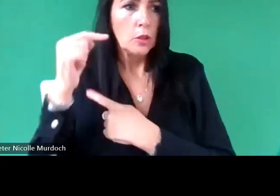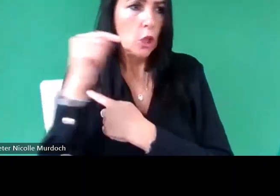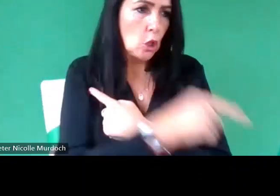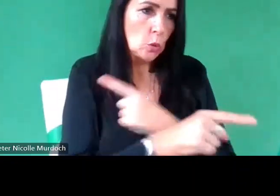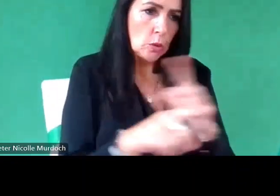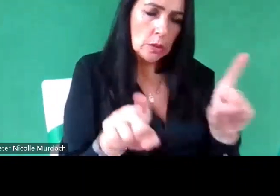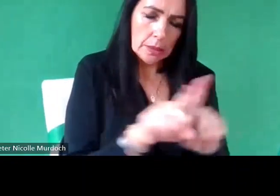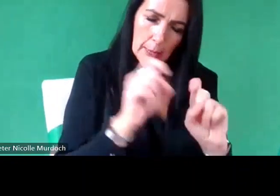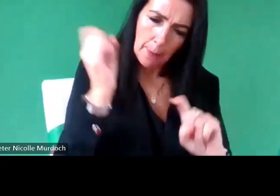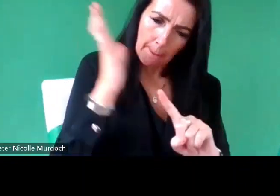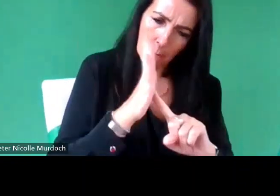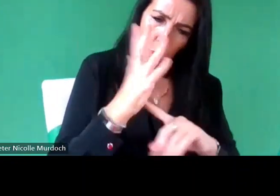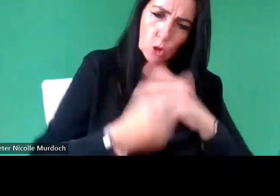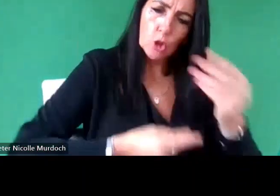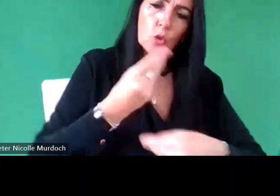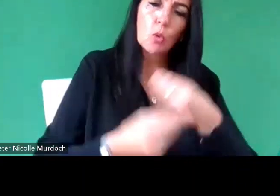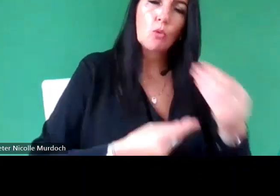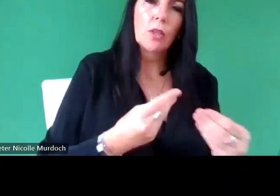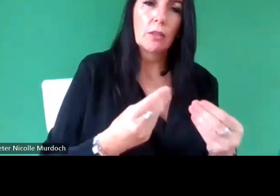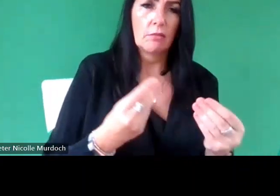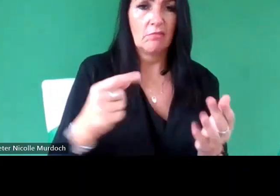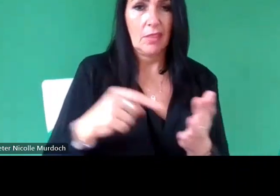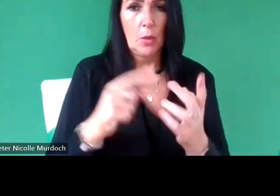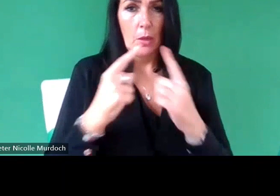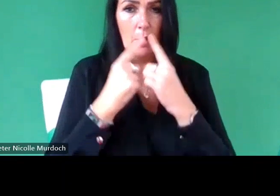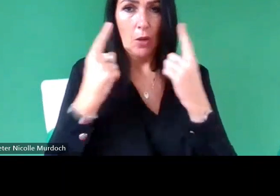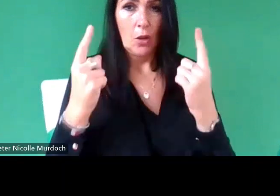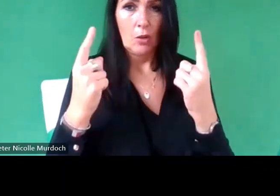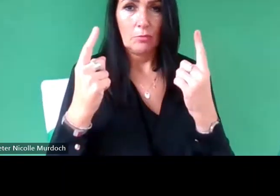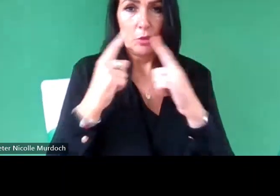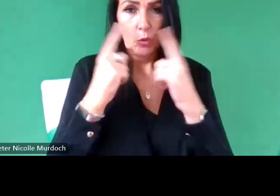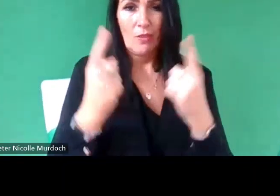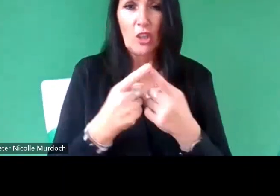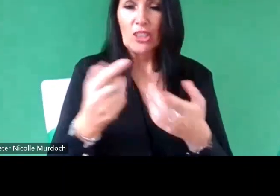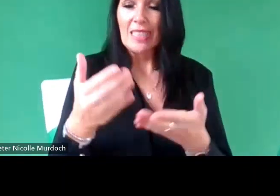with um when when it comes to the universities Collections and and I'm sure lots of people in